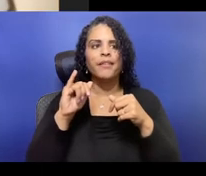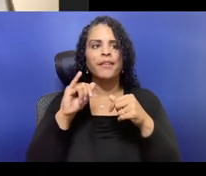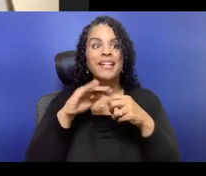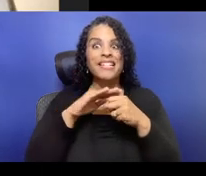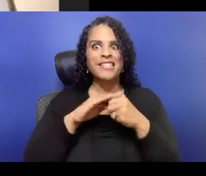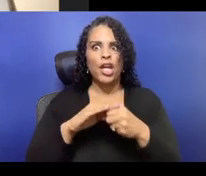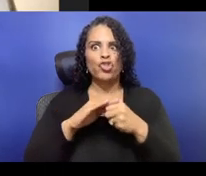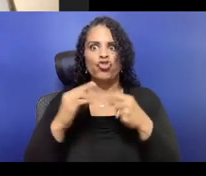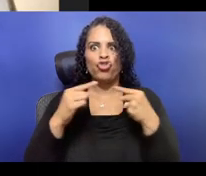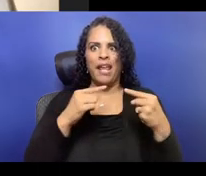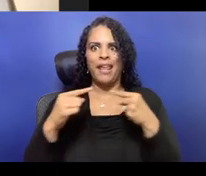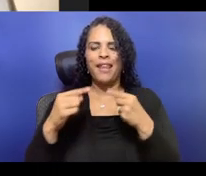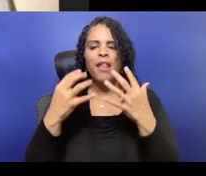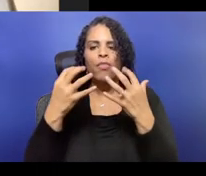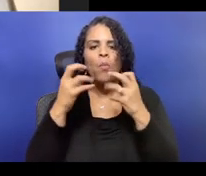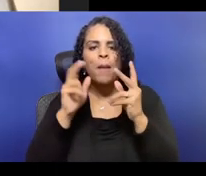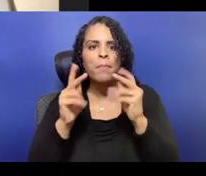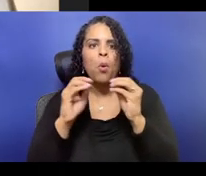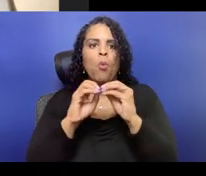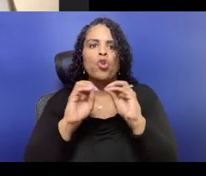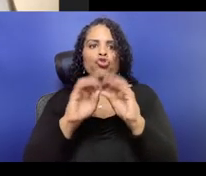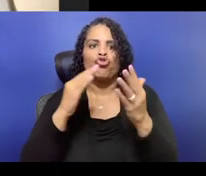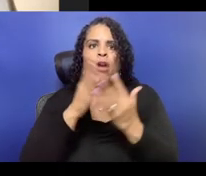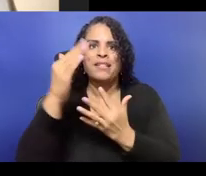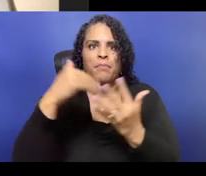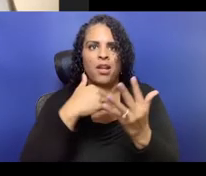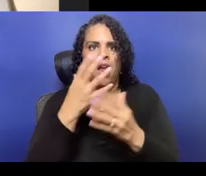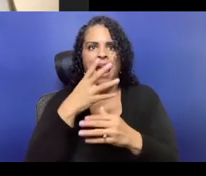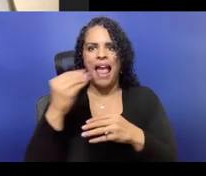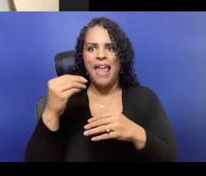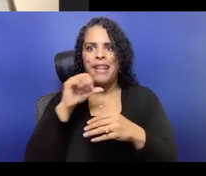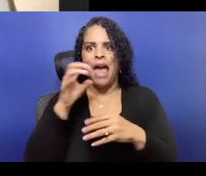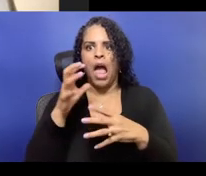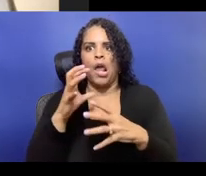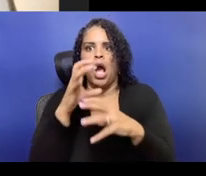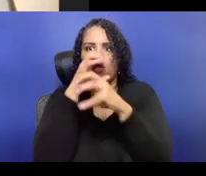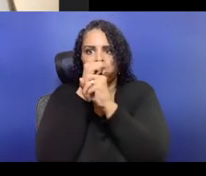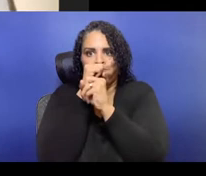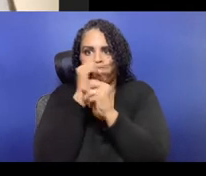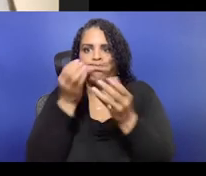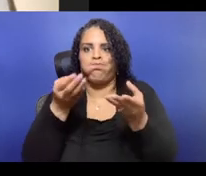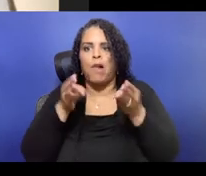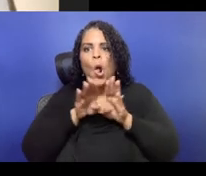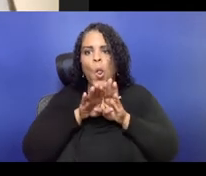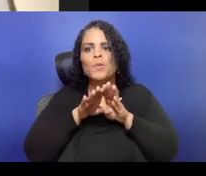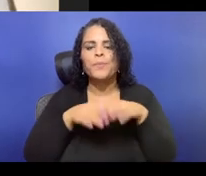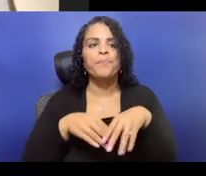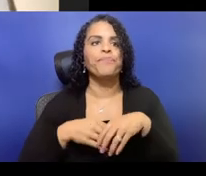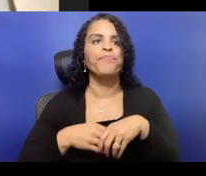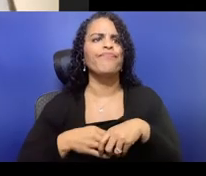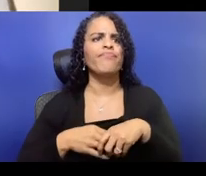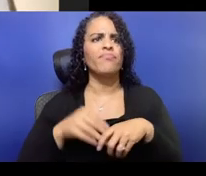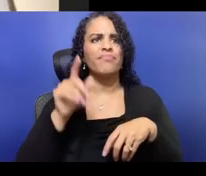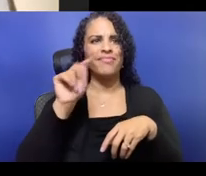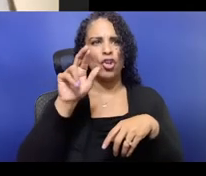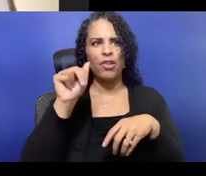We've built some great relationships with theater professors who send all of their rambunctious students to our shows.